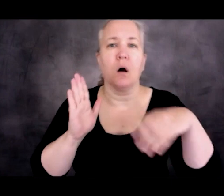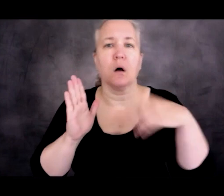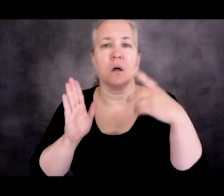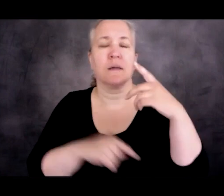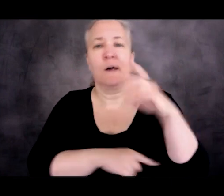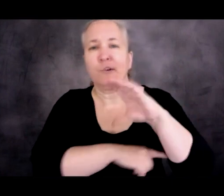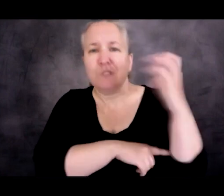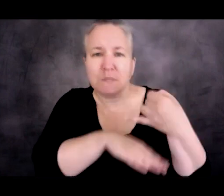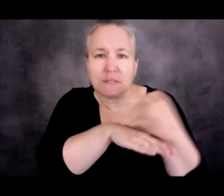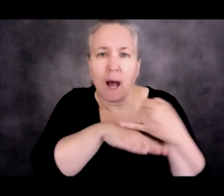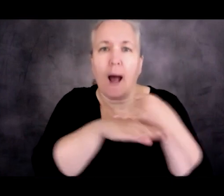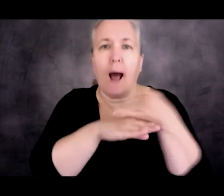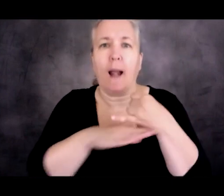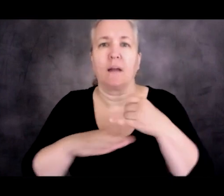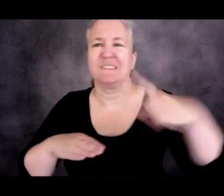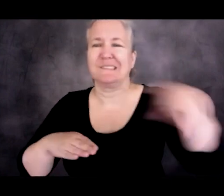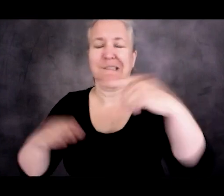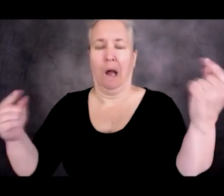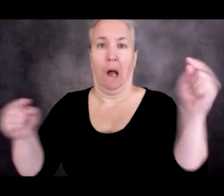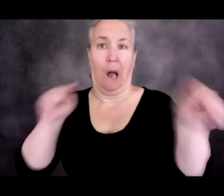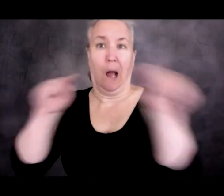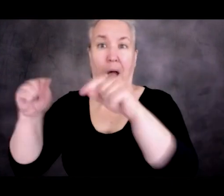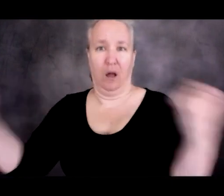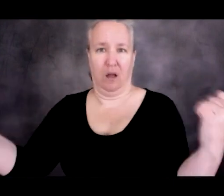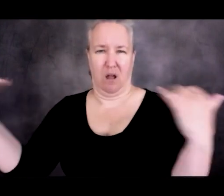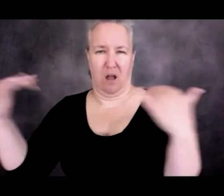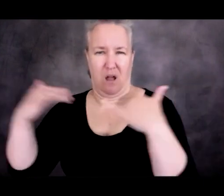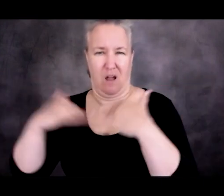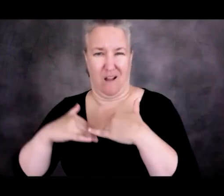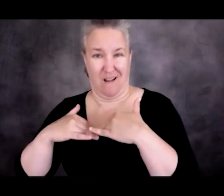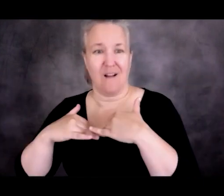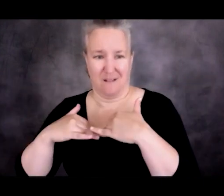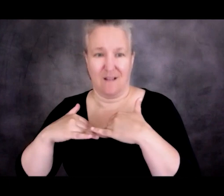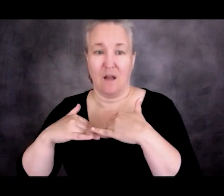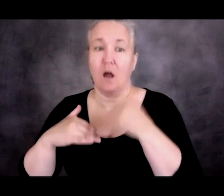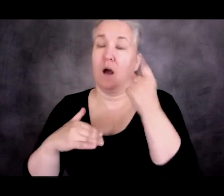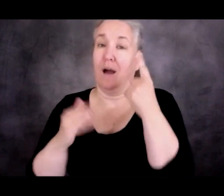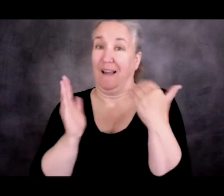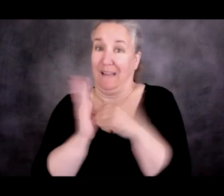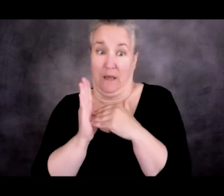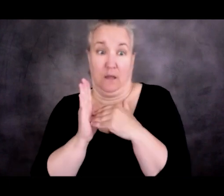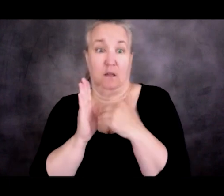So Christmas Island is technically part of Australia. It's, again, only a few miles away from Papua New Guinea.